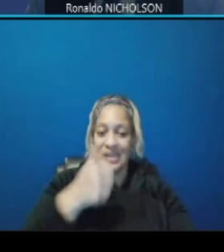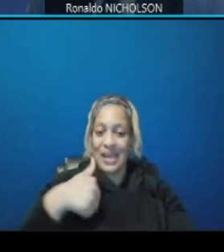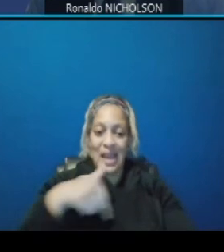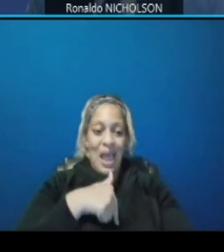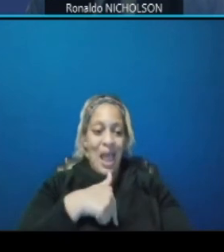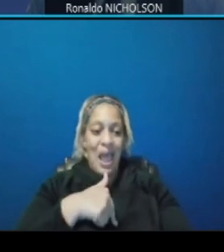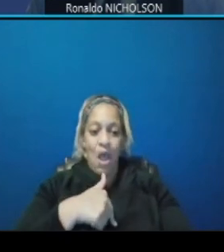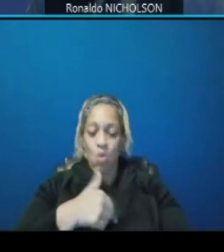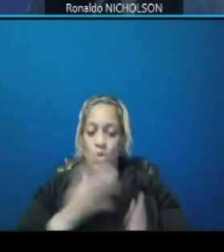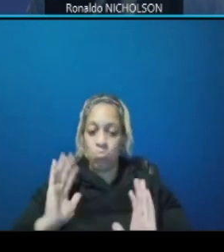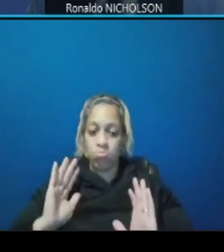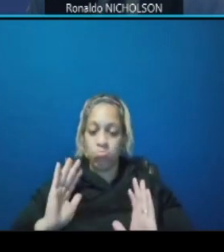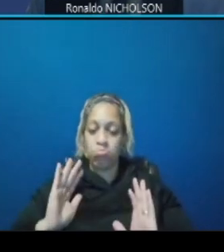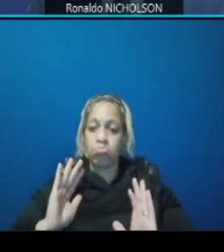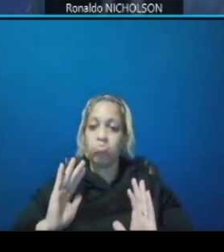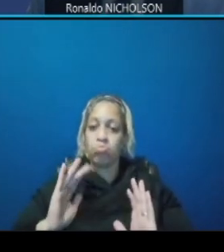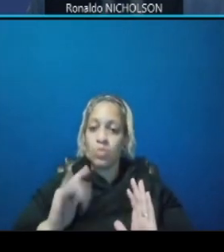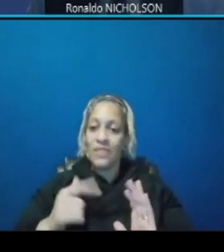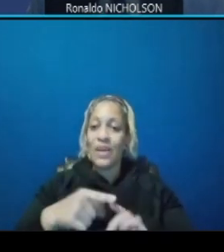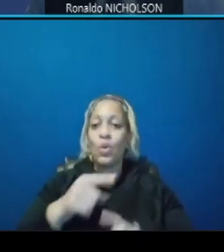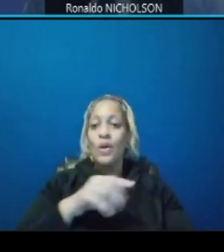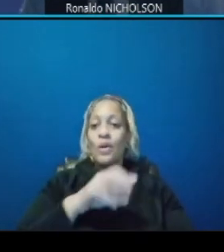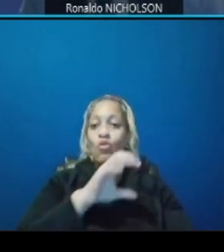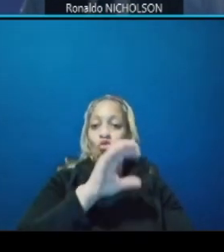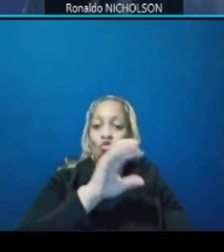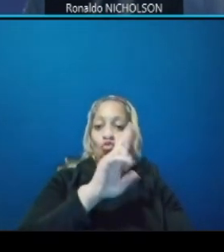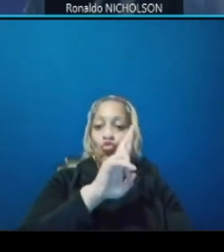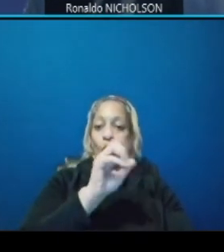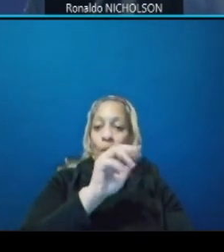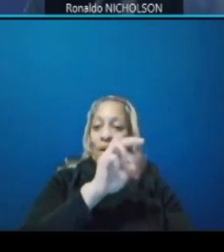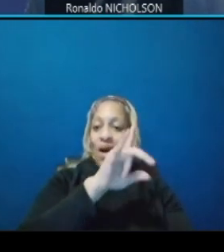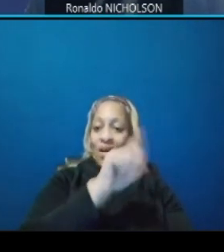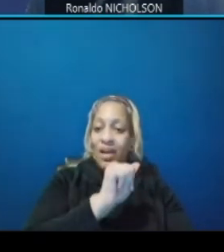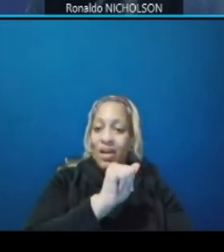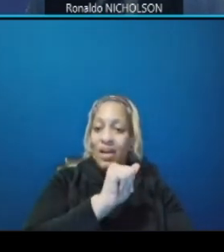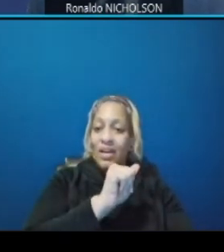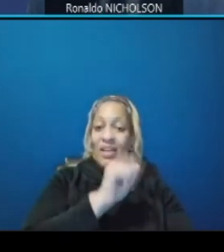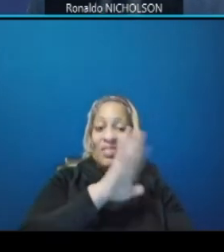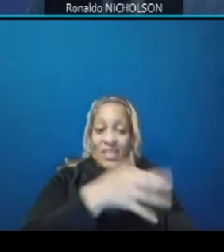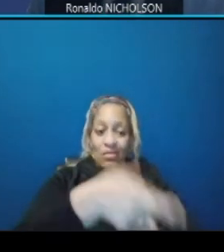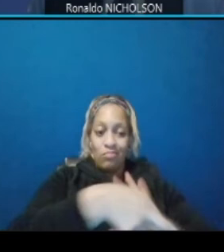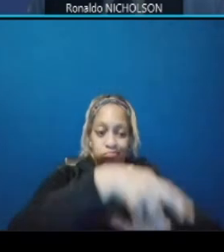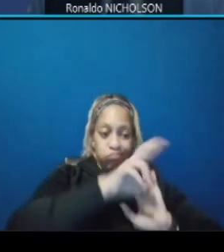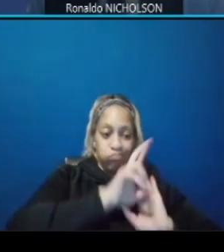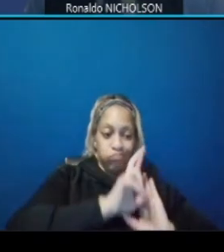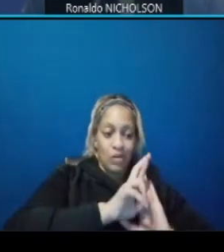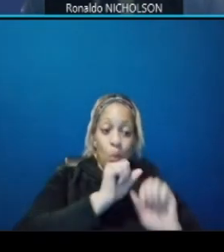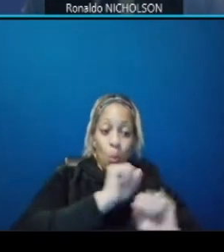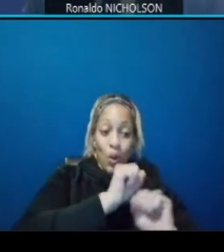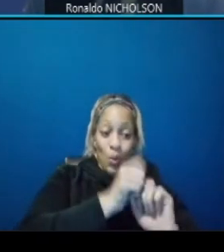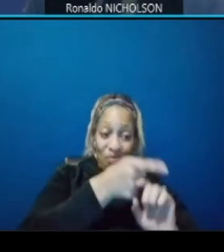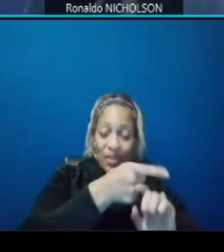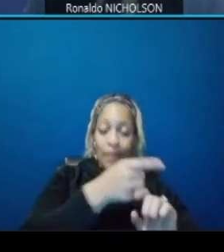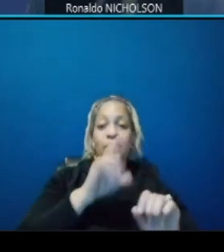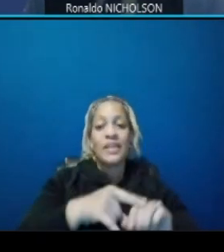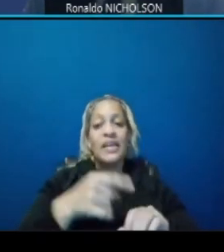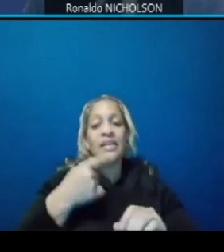be a model purview in working with ramada they have indicated that they are looking at schedules